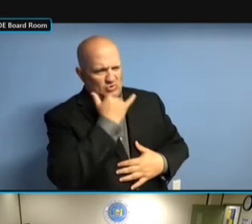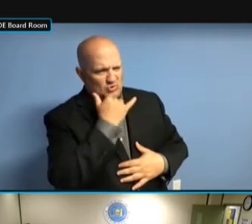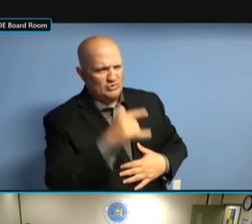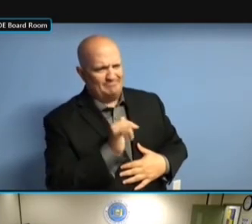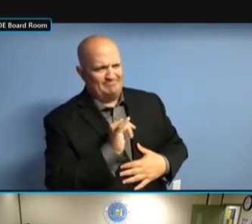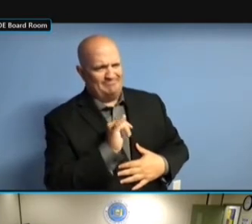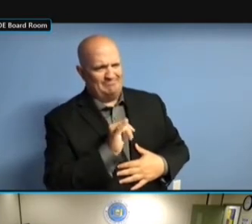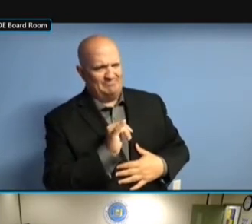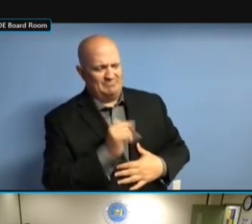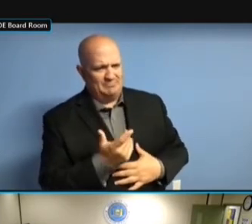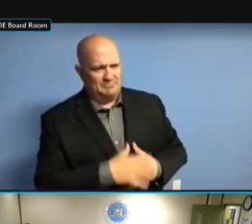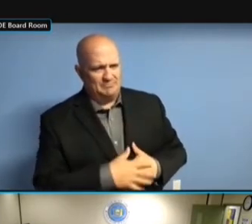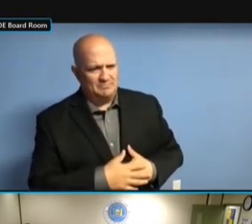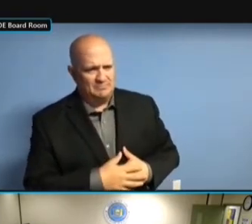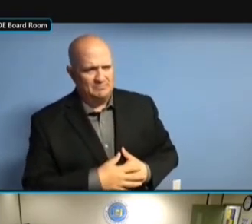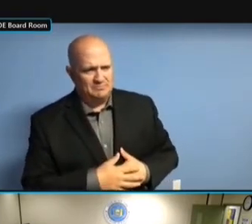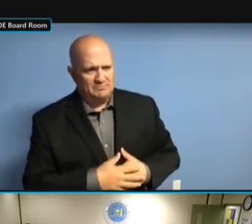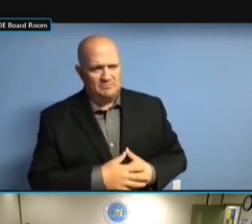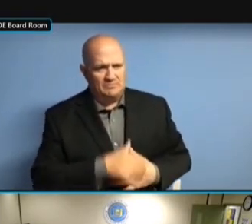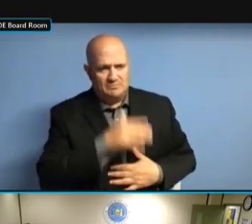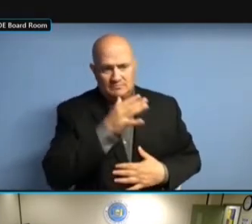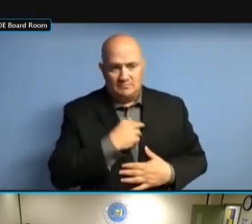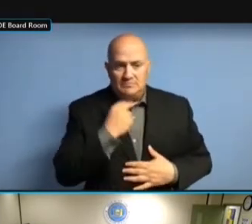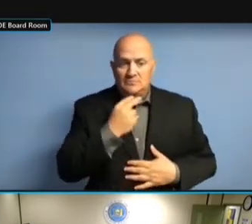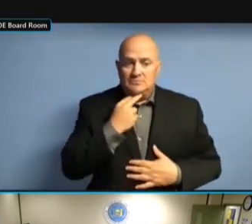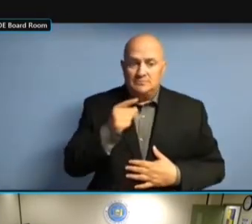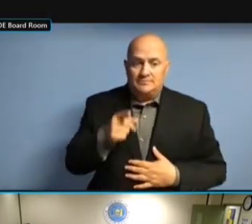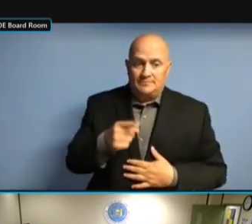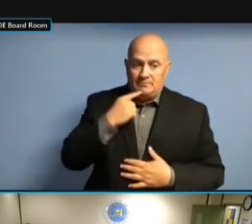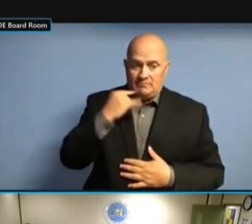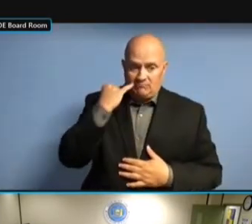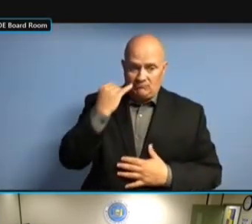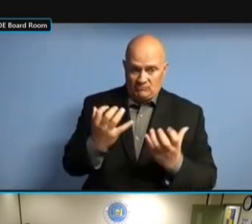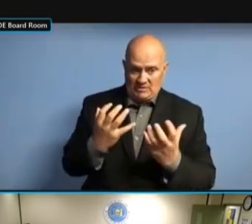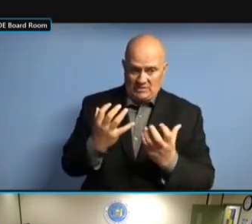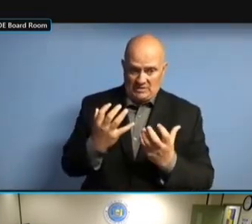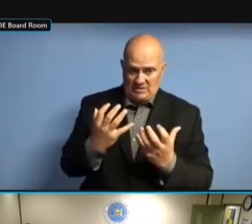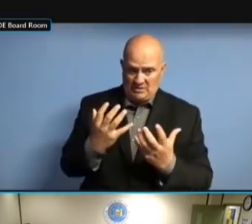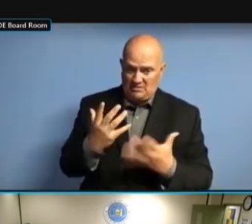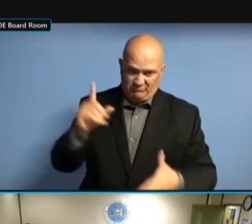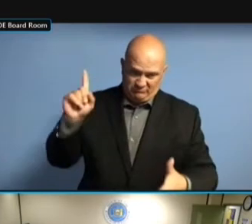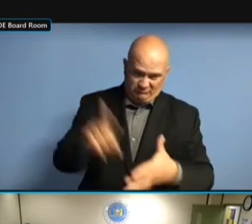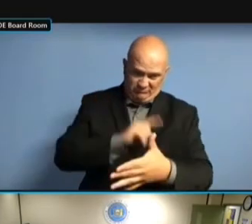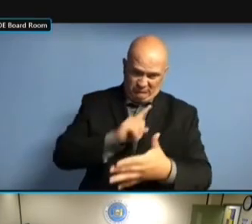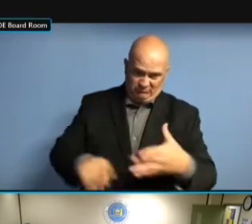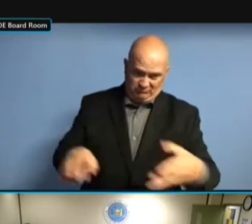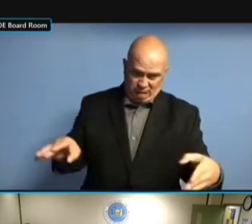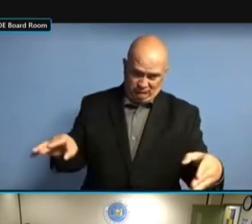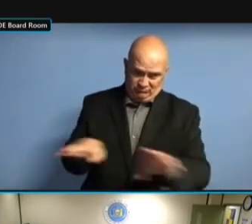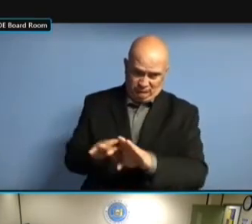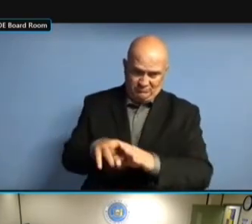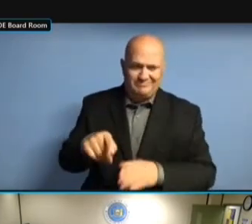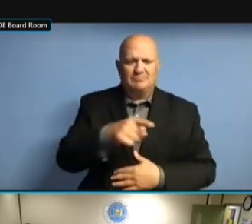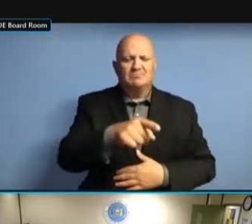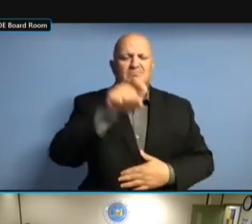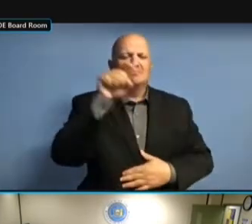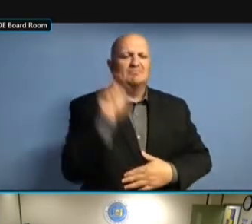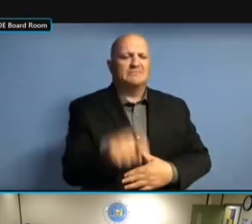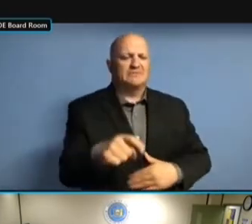TO EXECUTE IN ORDER TO OFFICIALLY BE TO EXECUTE IN ORDER TO OFFICIALLY BE TERMINATED. OFFICIALLY BE TERMINATED. OFFICIALLY BE TERMINATED. SO OFFICIALLY BE TERMINATED. SO THAT'S OFFICIALLY BE TERMINATED. SO THAT'S WHAT OFFICIALLY BE TERMINATED. SO THAT'S WHAT I OFFICIALLY BE TERMINATED. SO THAT'S WHAT I SAID, OFFICIALLY BE TERMINATED. SO THAT'S WHAT I SAID, WHEN OFFICIALLY BE TERMINATED. SO THAT'S WHAT I SAID, WHEN I SO THAT'S WHAT I SAID, WHEN I SO THAT'S WHAT I SAID, WHEN I SAID SO THAT'S WHAT I SAID, WHEN I SAID THE SO THAT'S WHAT I SAID, WHEN I SAID THE UPTICK SO THAT'S WHAT I SAID, WHEN I SAID THE UPTICK FOR SO THAT'S WHAT I SAID, WHEN I SAID THE UPTICK FOR THE SAID THE UPTICK FOR THE SAID THE UPTICK FOR THE COMPLIANCE SAID THE UPTICK FOR THE COMPLIANCE PEOPLE SAID THE UPTICK FOR THE COMPLIANCE PEOPLE HAS SAID THE UPTICK FOR THE COMPLIANCE PEOPLE HAS BEEN COMPLIANCE PEOPLE HAS BEEN COMPLIANCE PEOPLE HAS BEEN SUBSTANTIAL. SUBSTANTIAL. SUBSTANTIAL. THAT'S SUBSTANTIAL. THAT'S WHAT SUBSTANTIAL. THAT'S WHAT THEY'RE